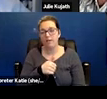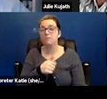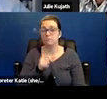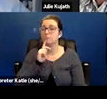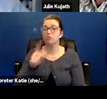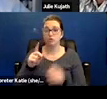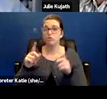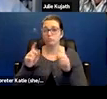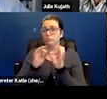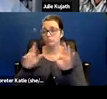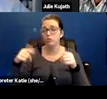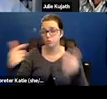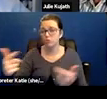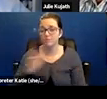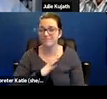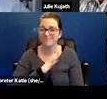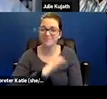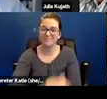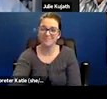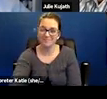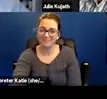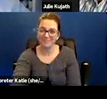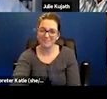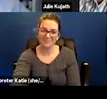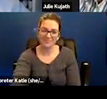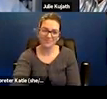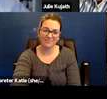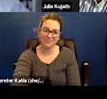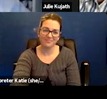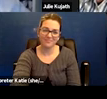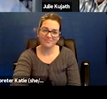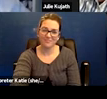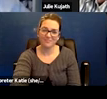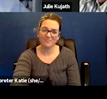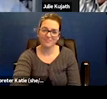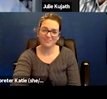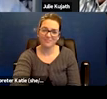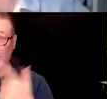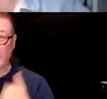physiological findings of how somebody is limited. That's more likely why we're sending them to an exam.